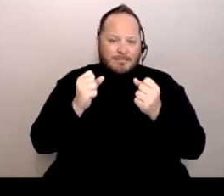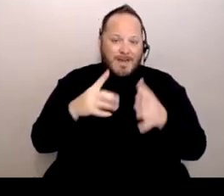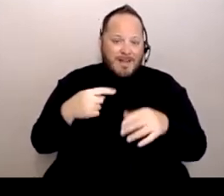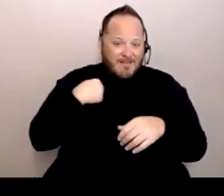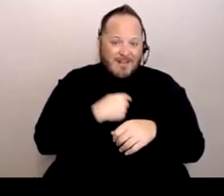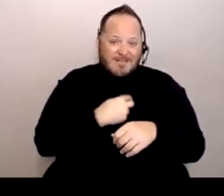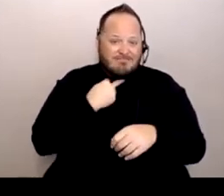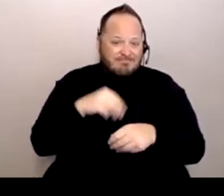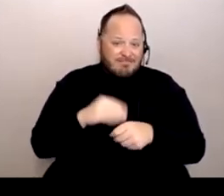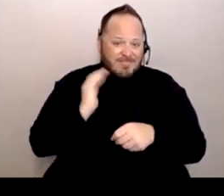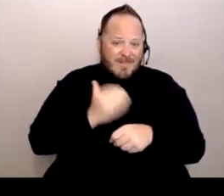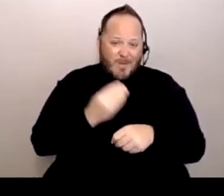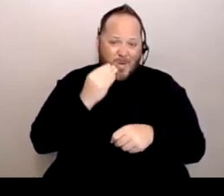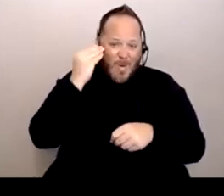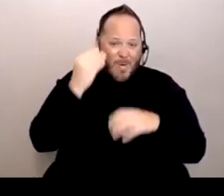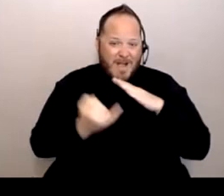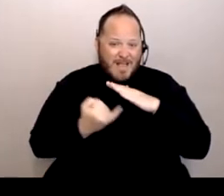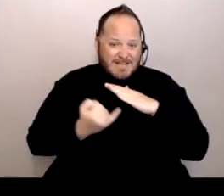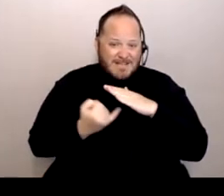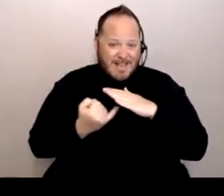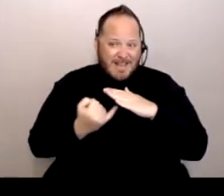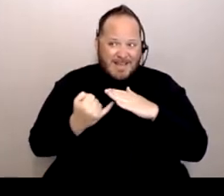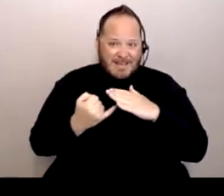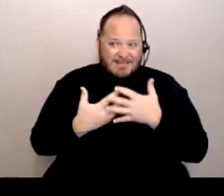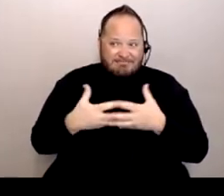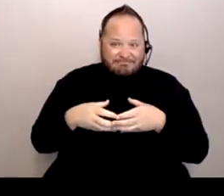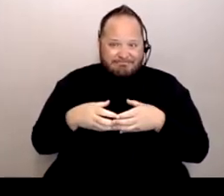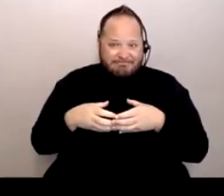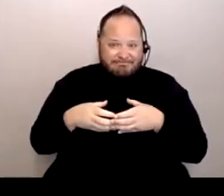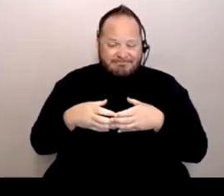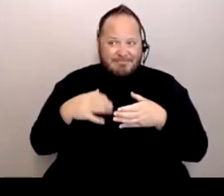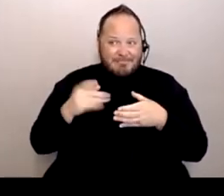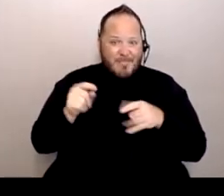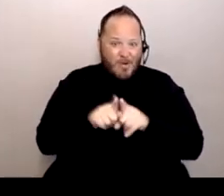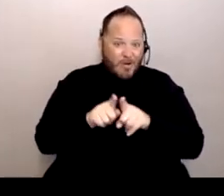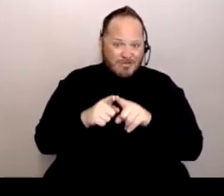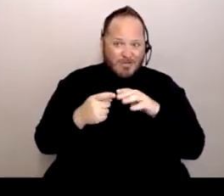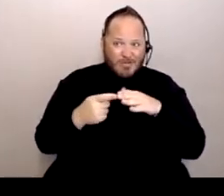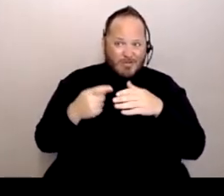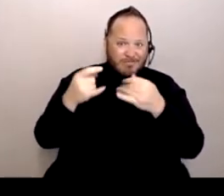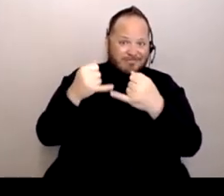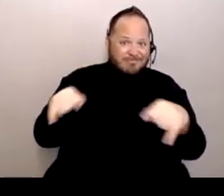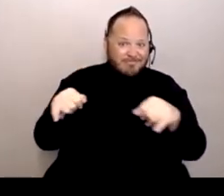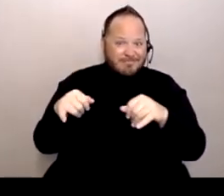but we're also isolated from services and we're isolated from care and from financial stability.